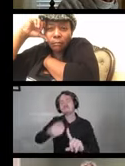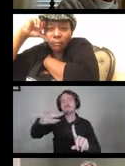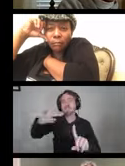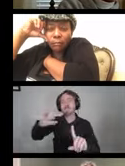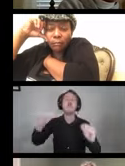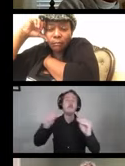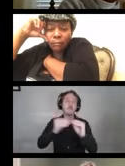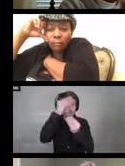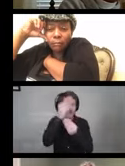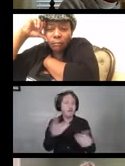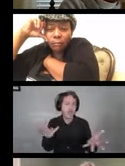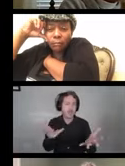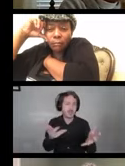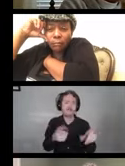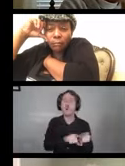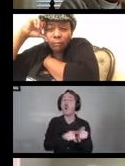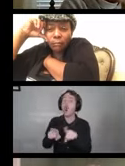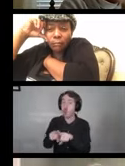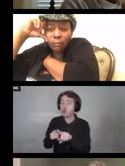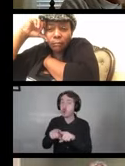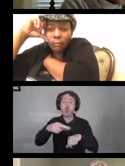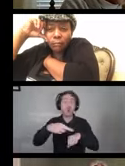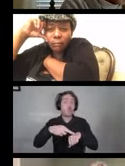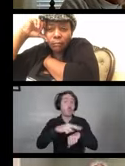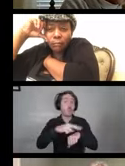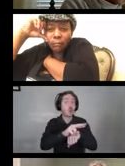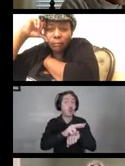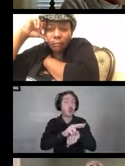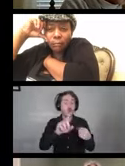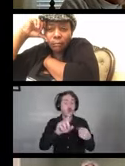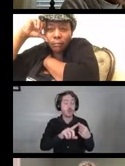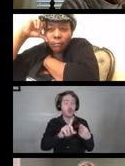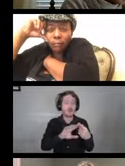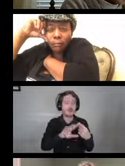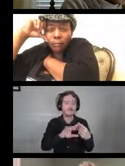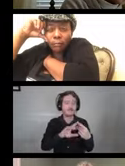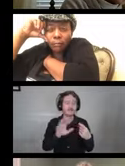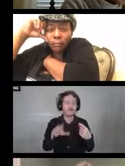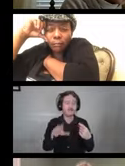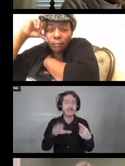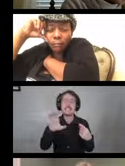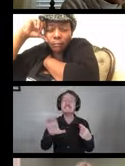and also refer you, get you to the CDC